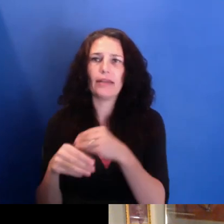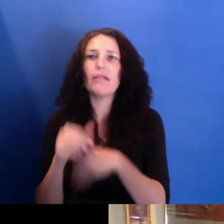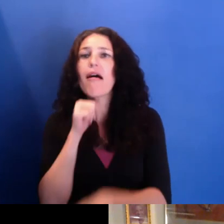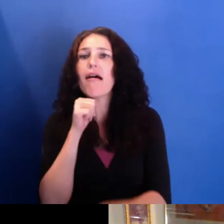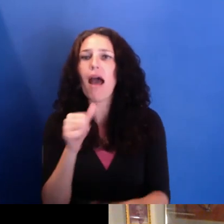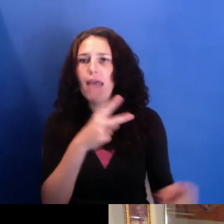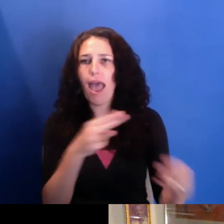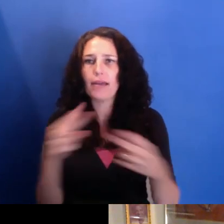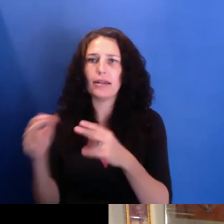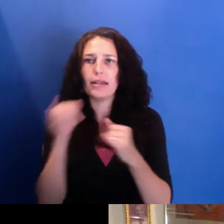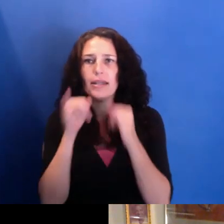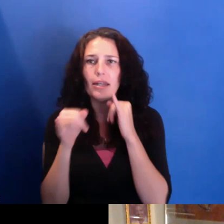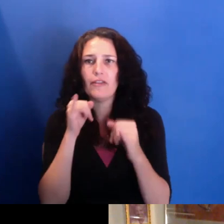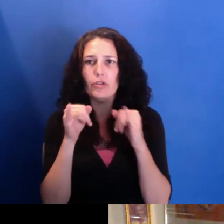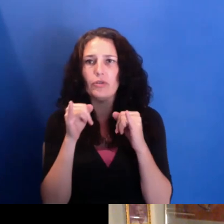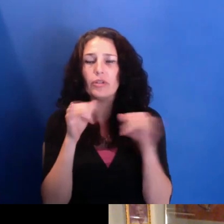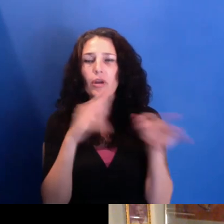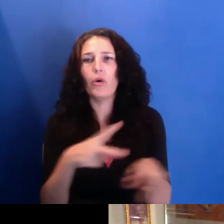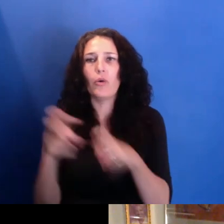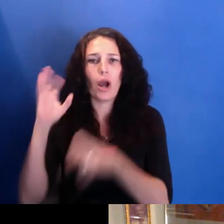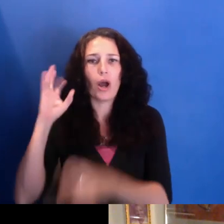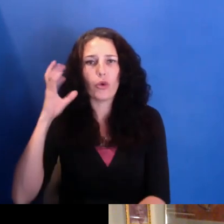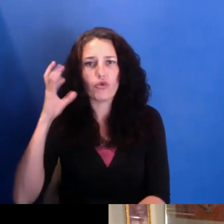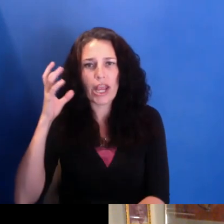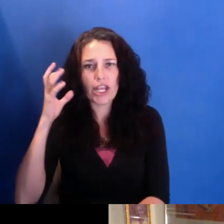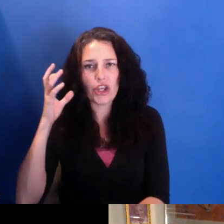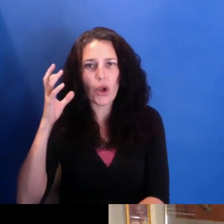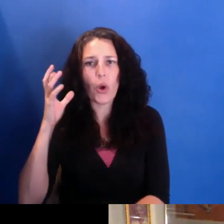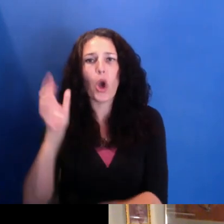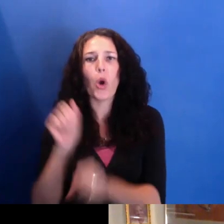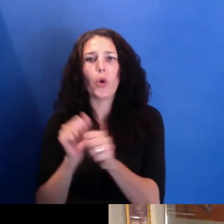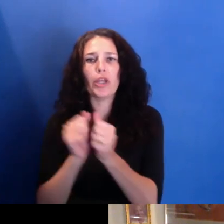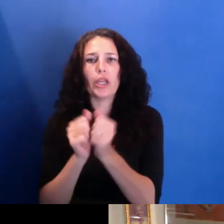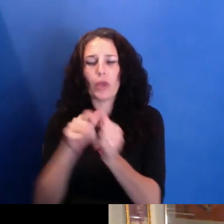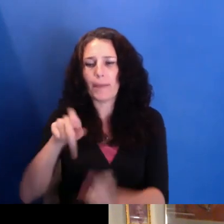We're putting them on the radio, working with a Penn student, a senior, a guy named Dallas--